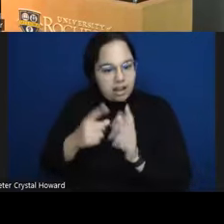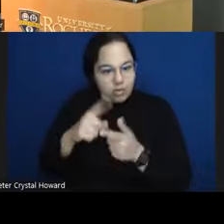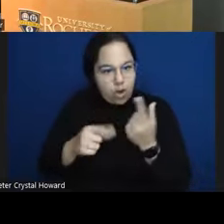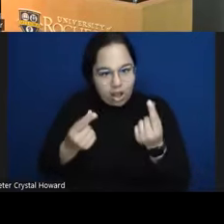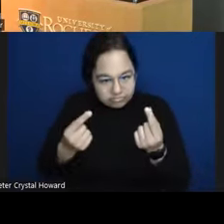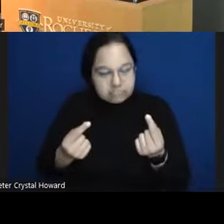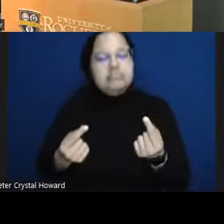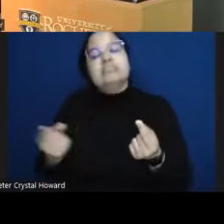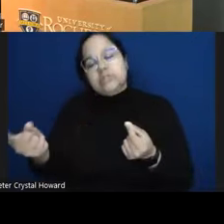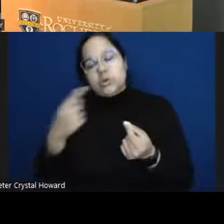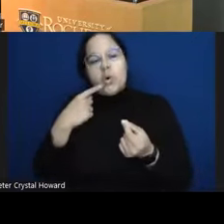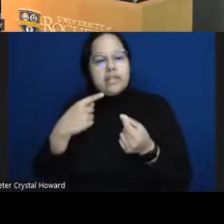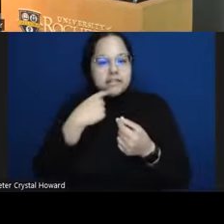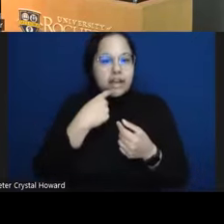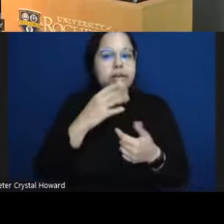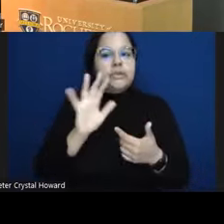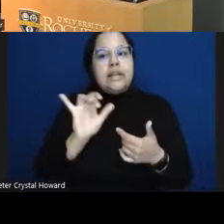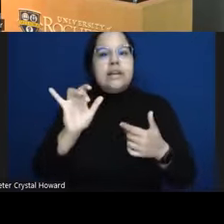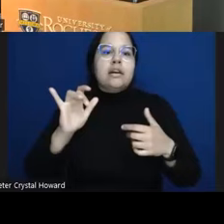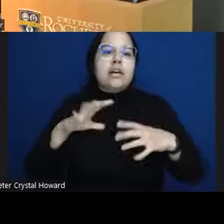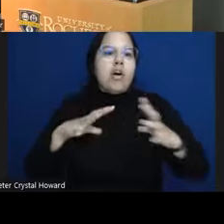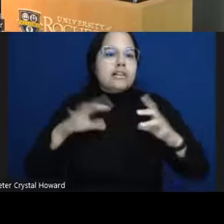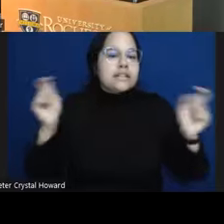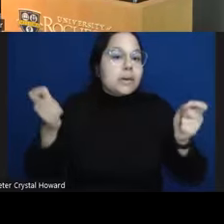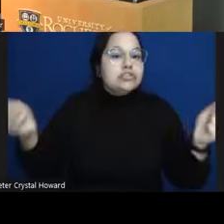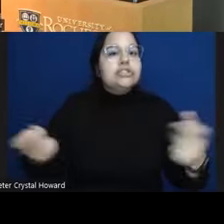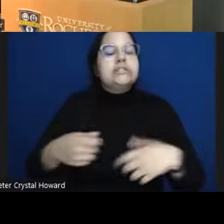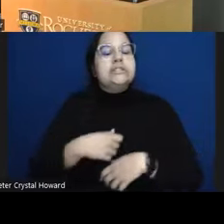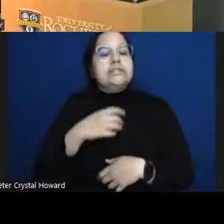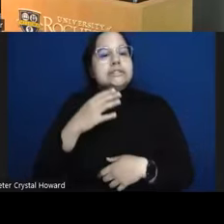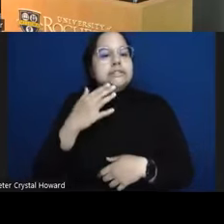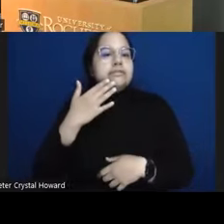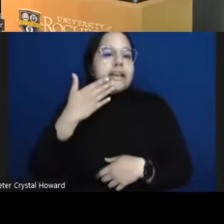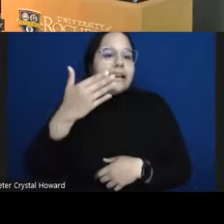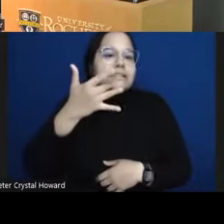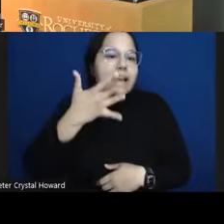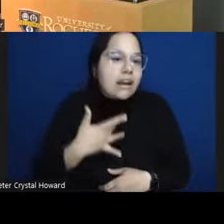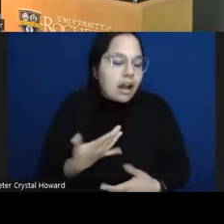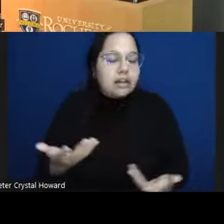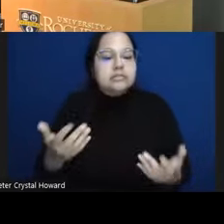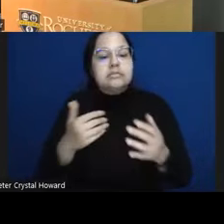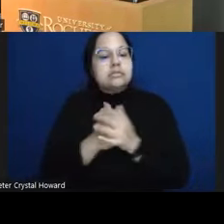like inas um religious uh spirit spiritual events but a lot of events that centered around family